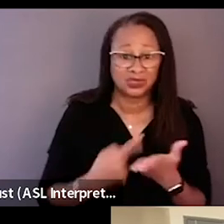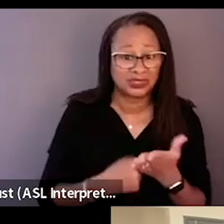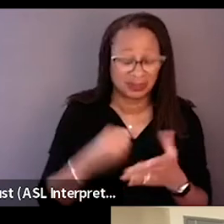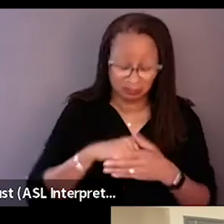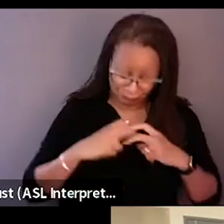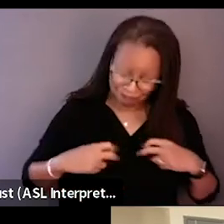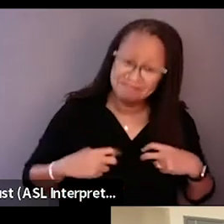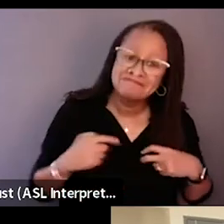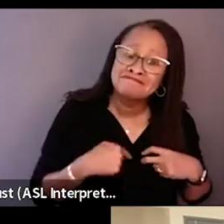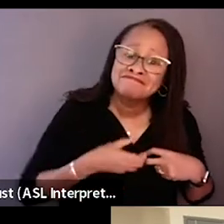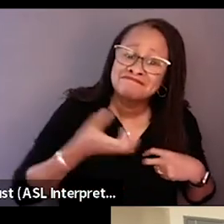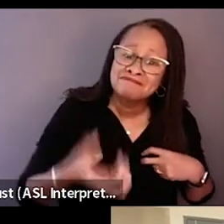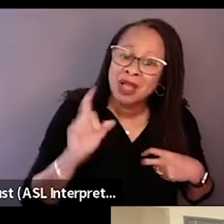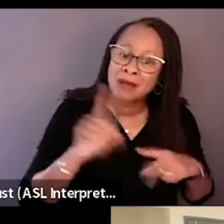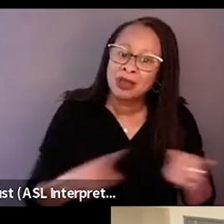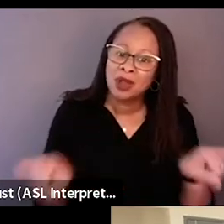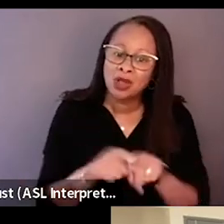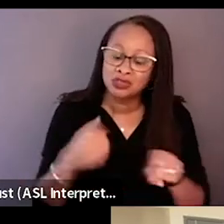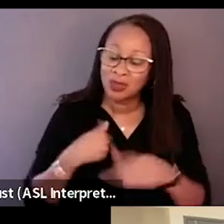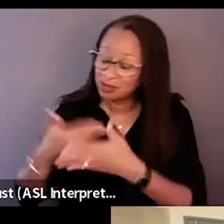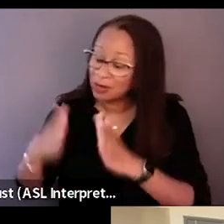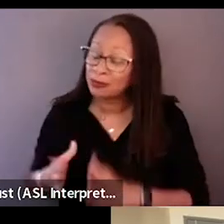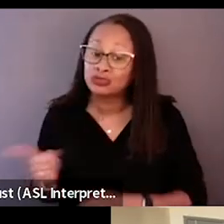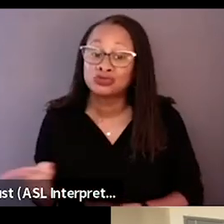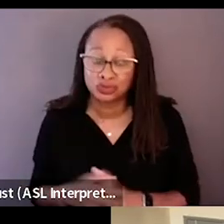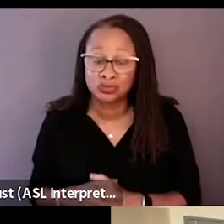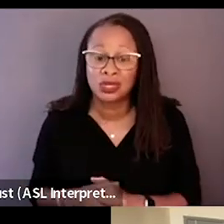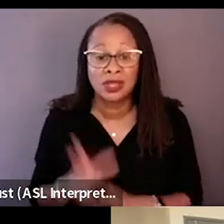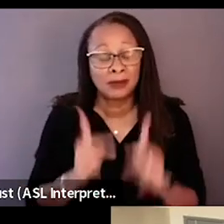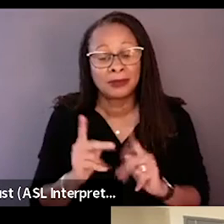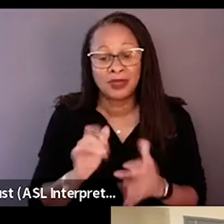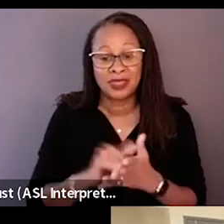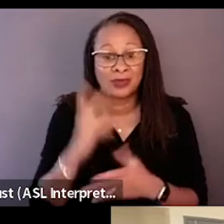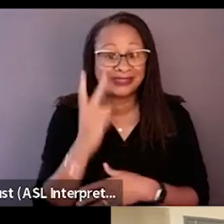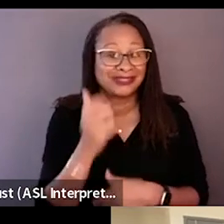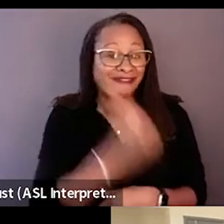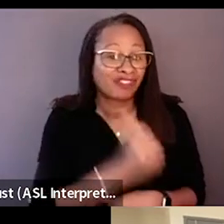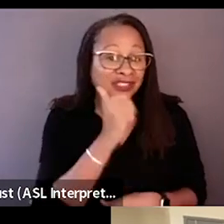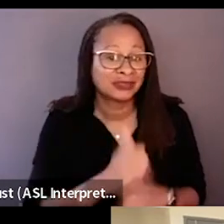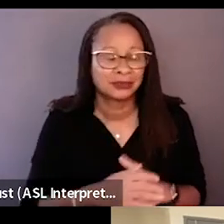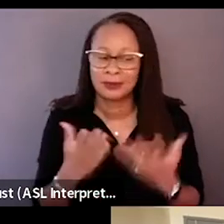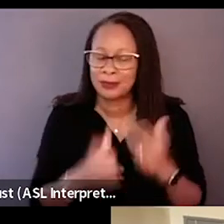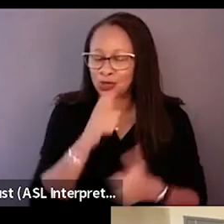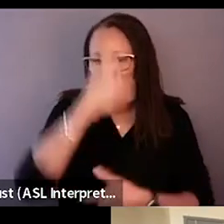but we also have our neighbors and the people that we see everyday who may not believe the same things,